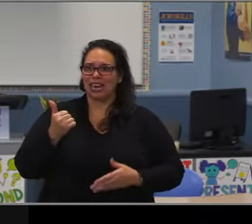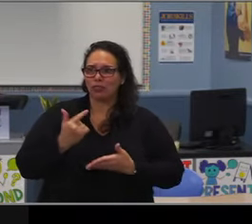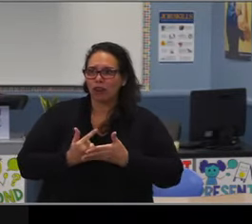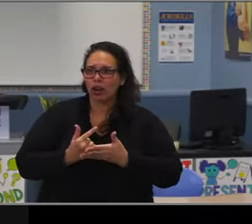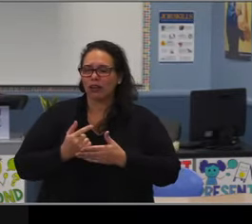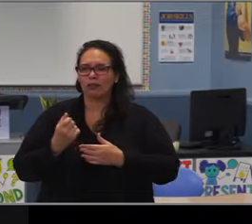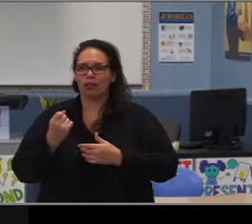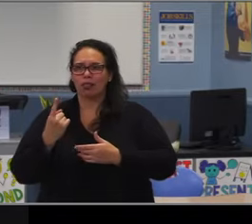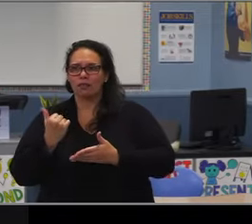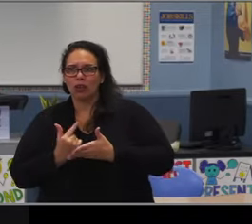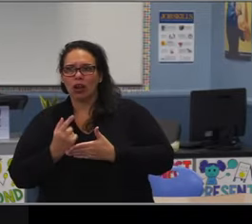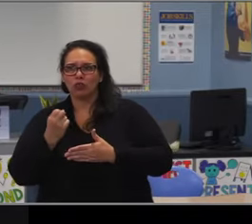There we go.